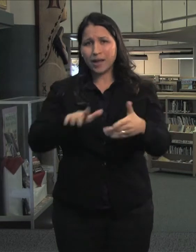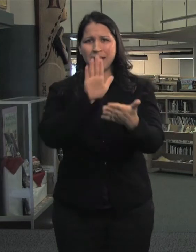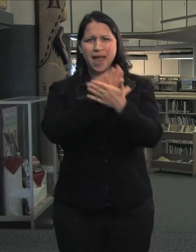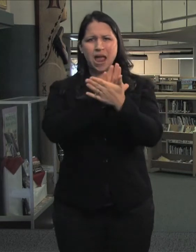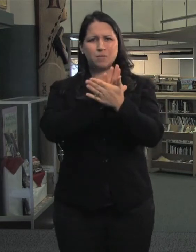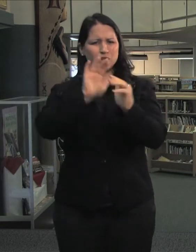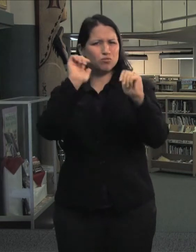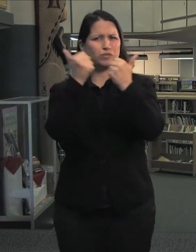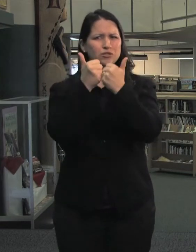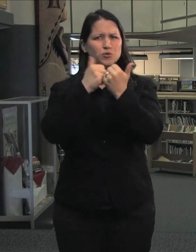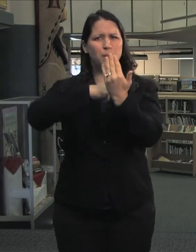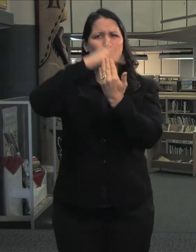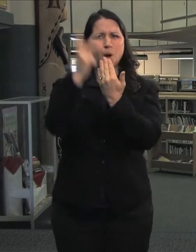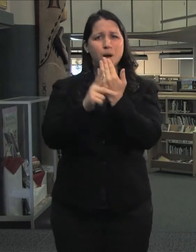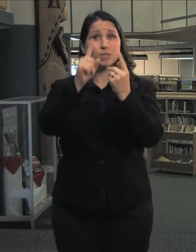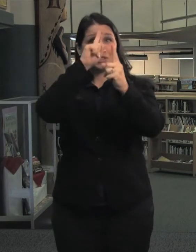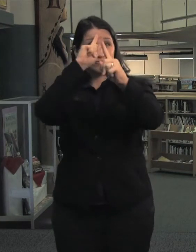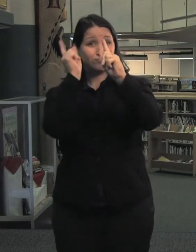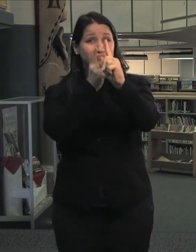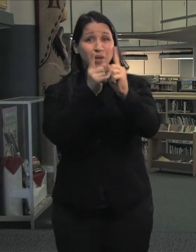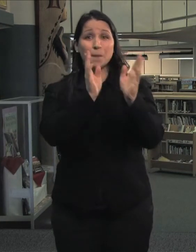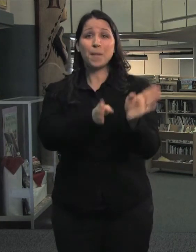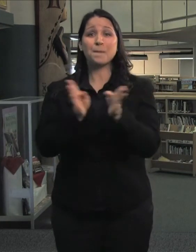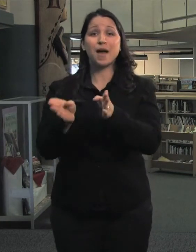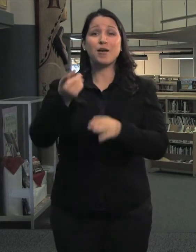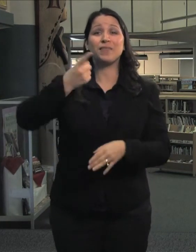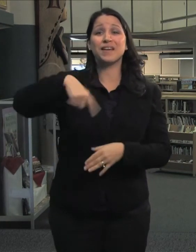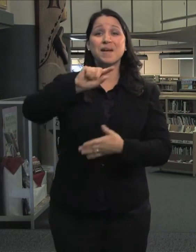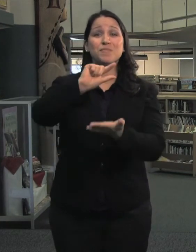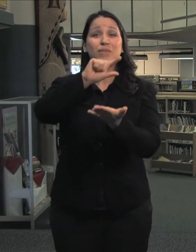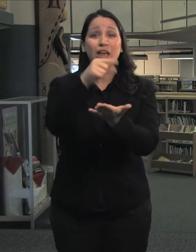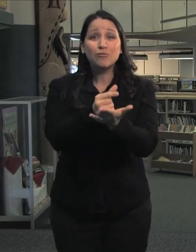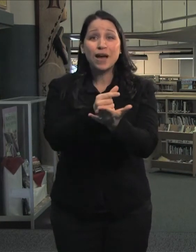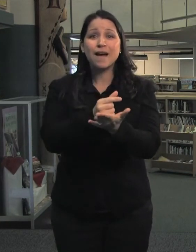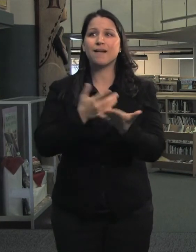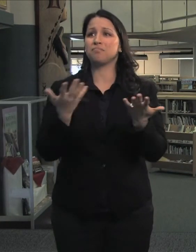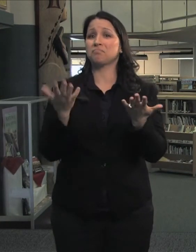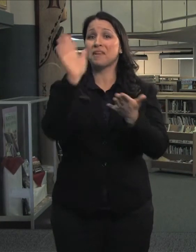academically rigorous program that strives to prepare them for postsecondary